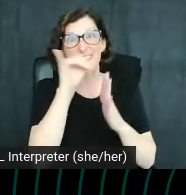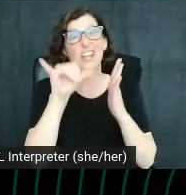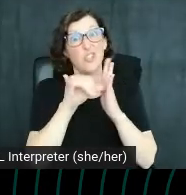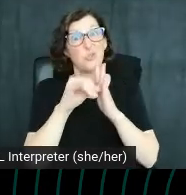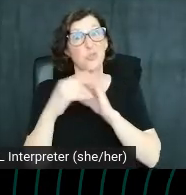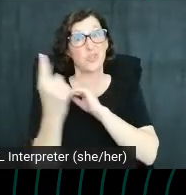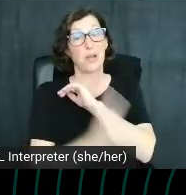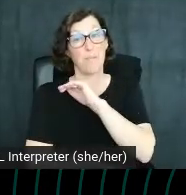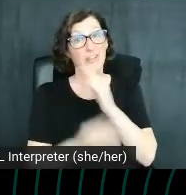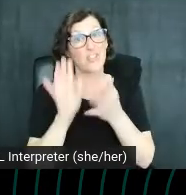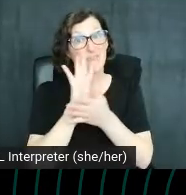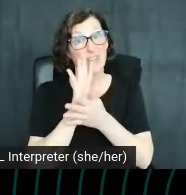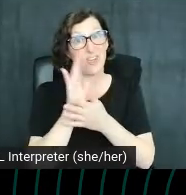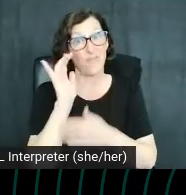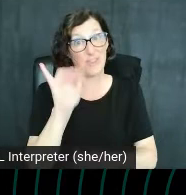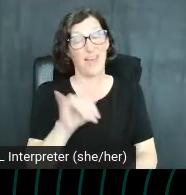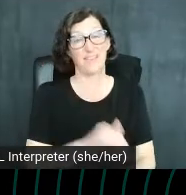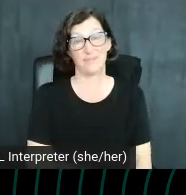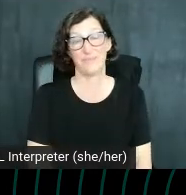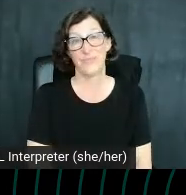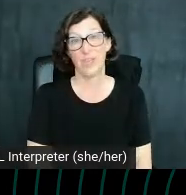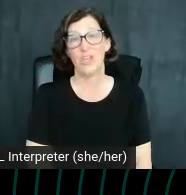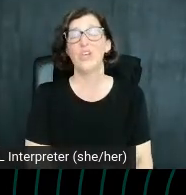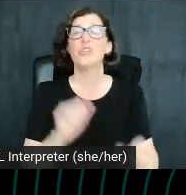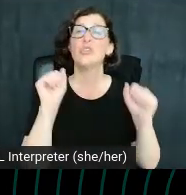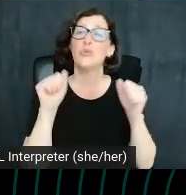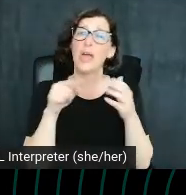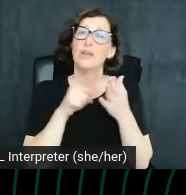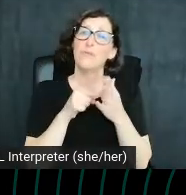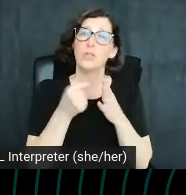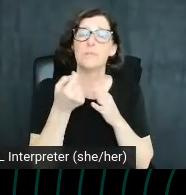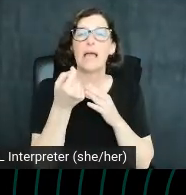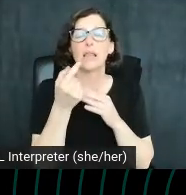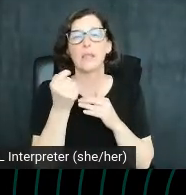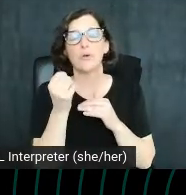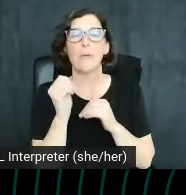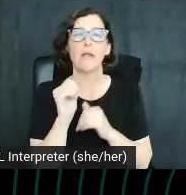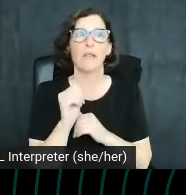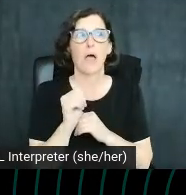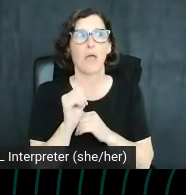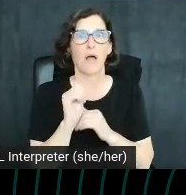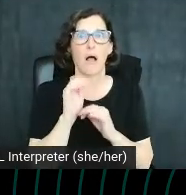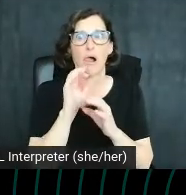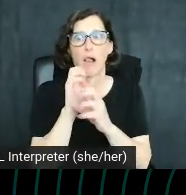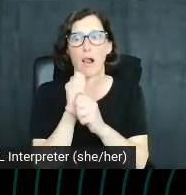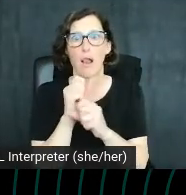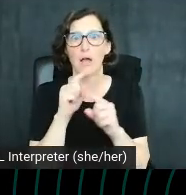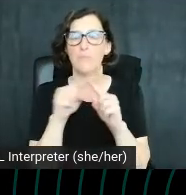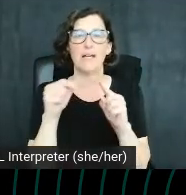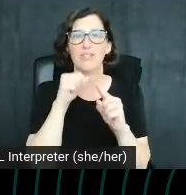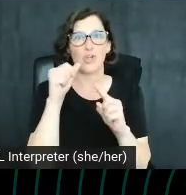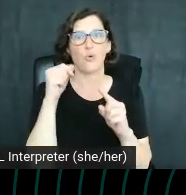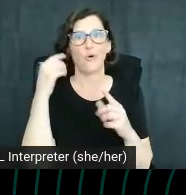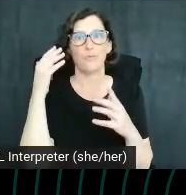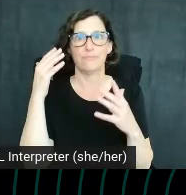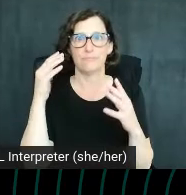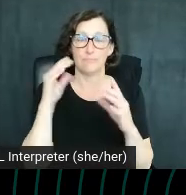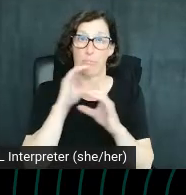So, you know, you can afford to be a little click baity, but don't be like, don't go full light clickbait, see if that makes sense.